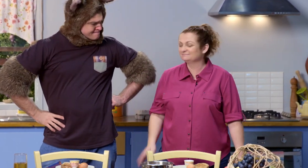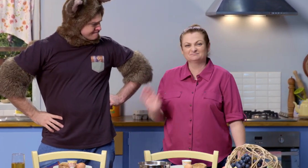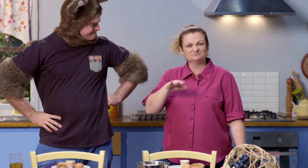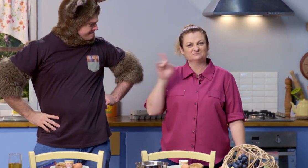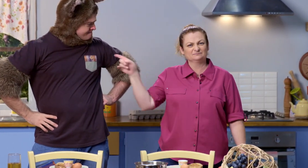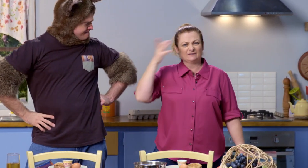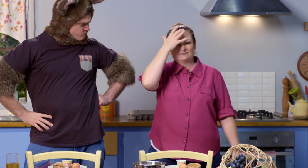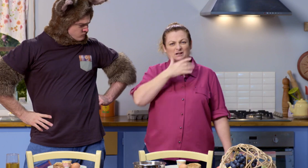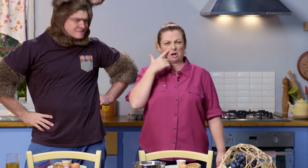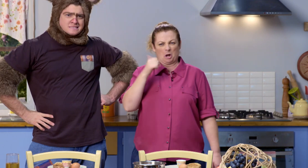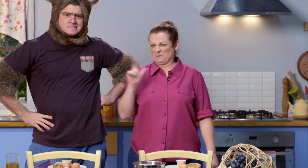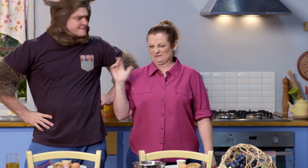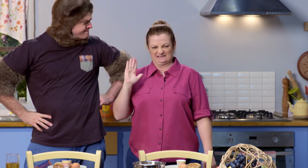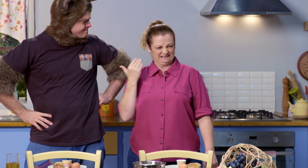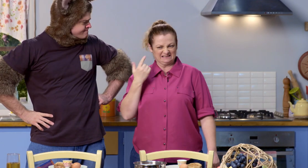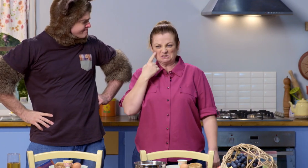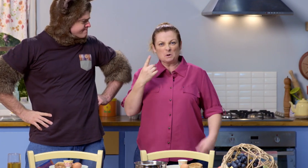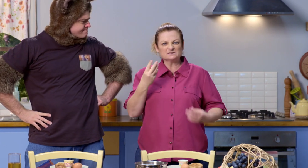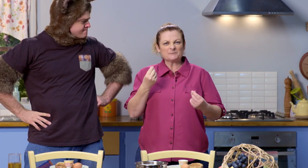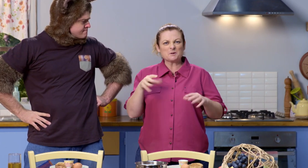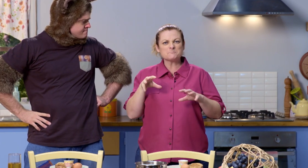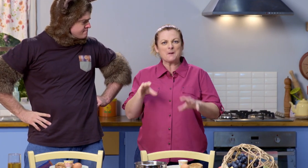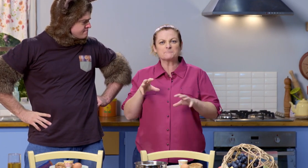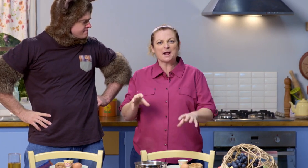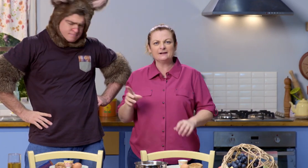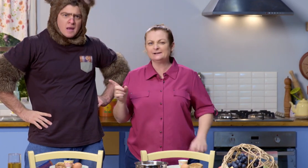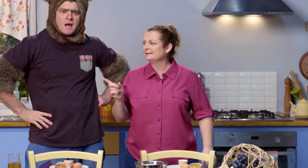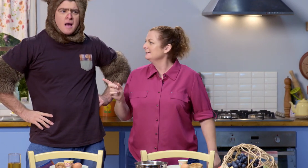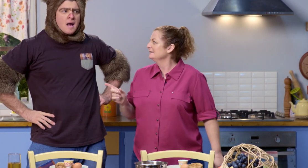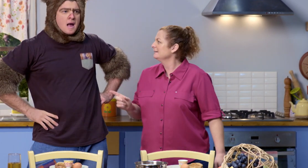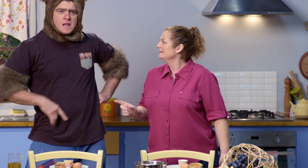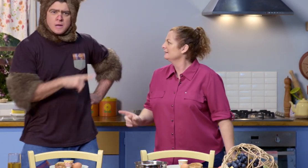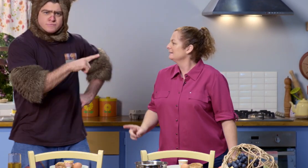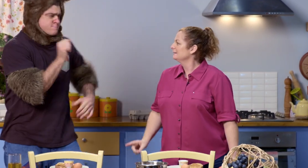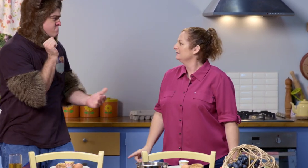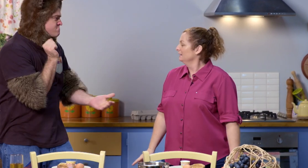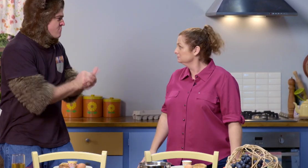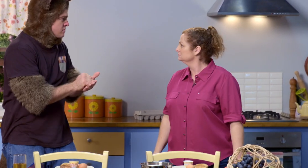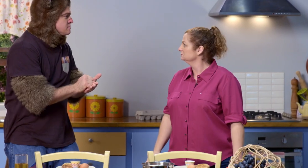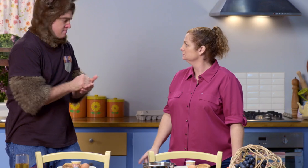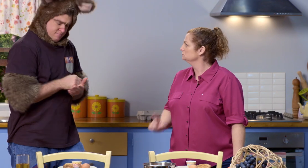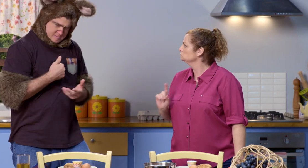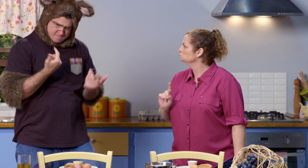Um, Possum, what's up? You look as though something strange has happened to you. I can tell by the look on your face. You're right, Sally.